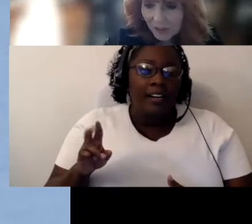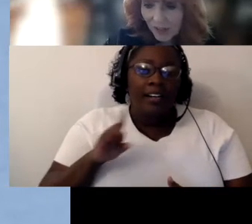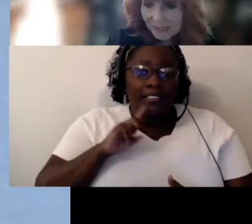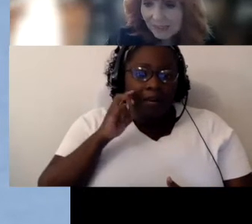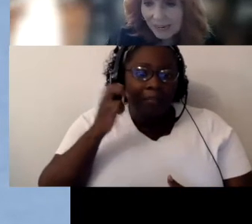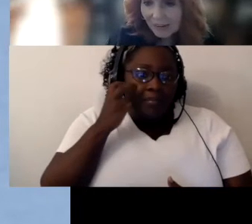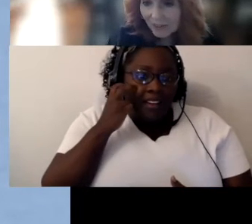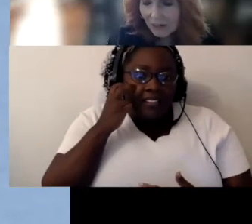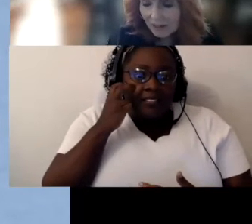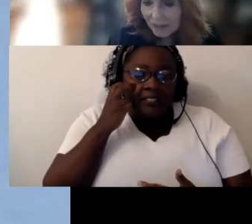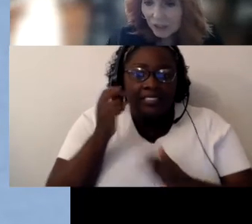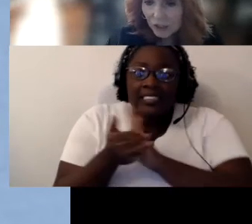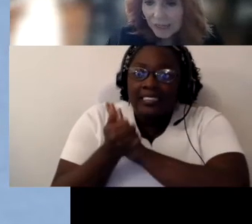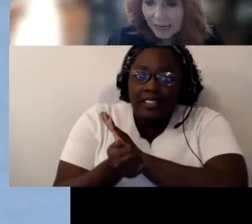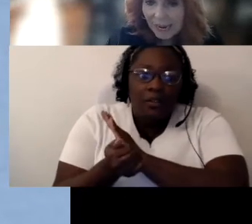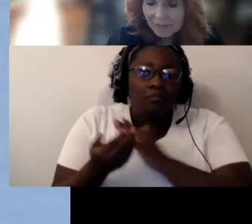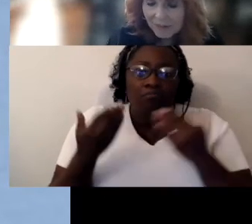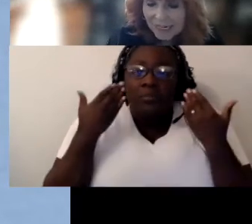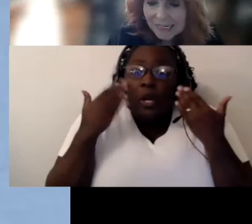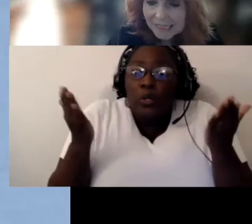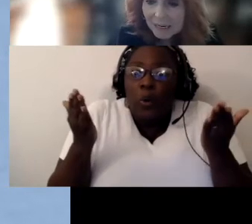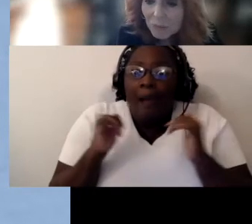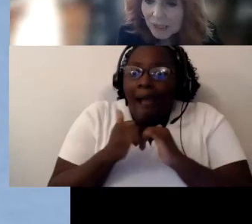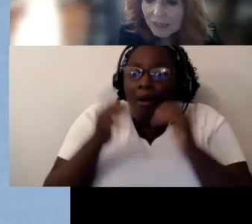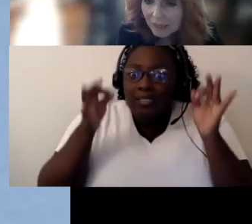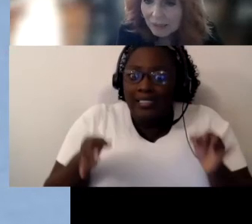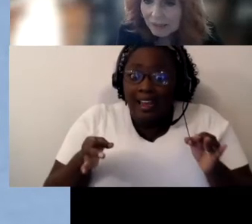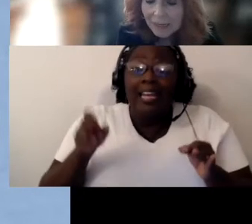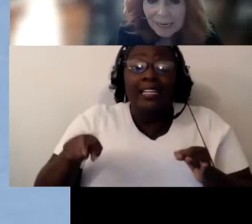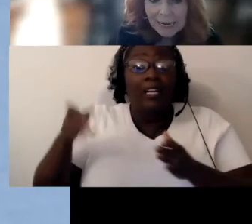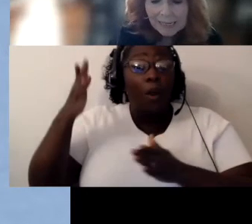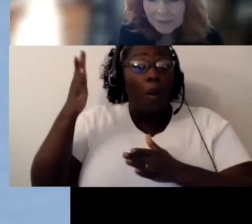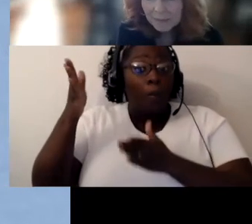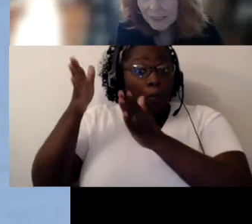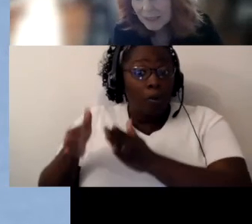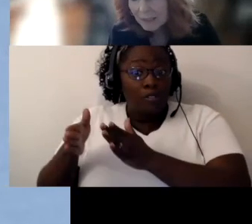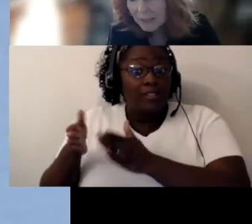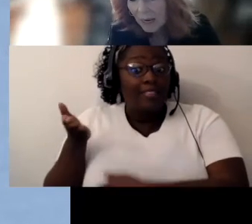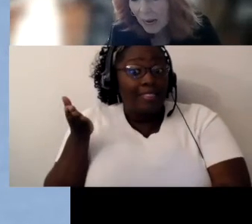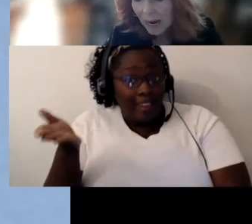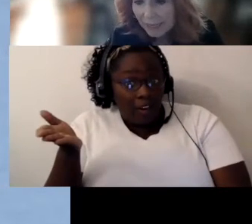So that's the caveat there they have, they need someone there and it can be a Heidi-